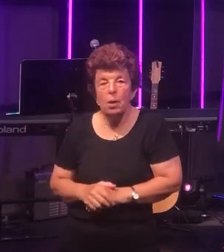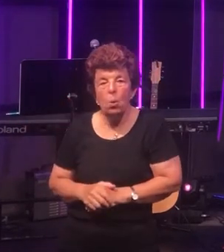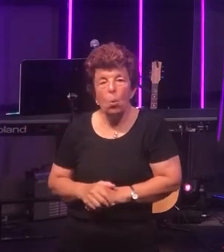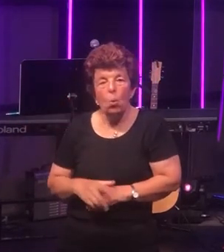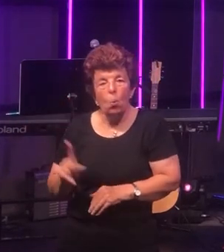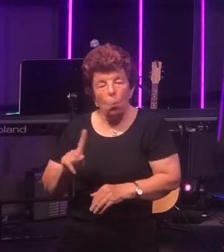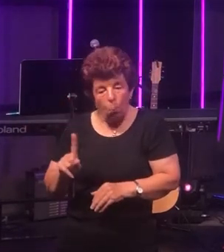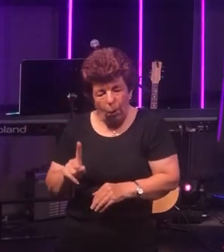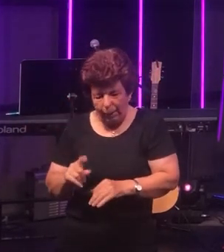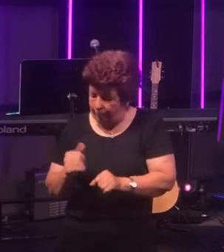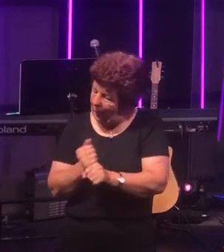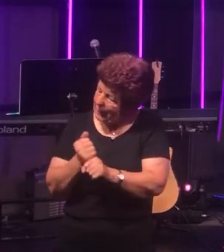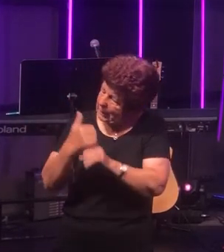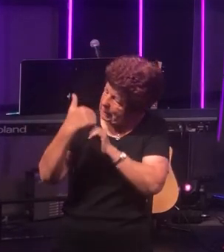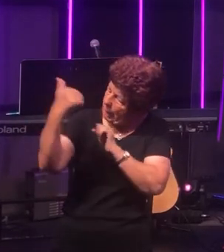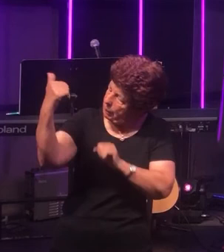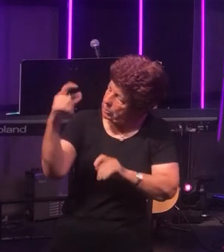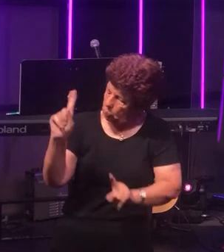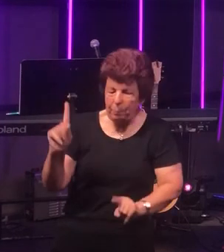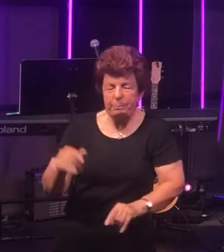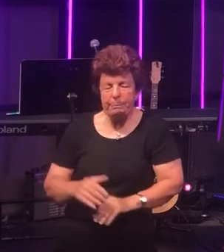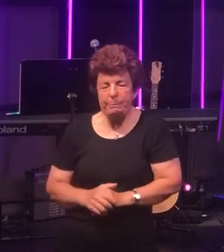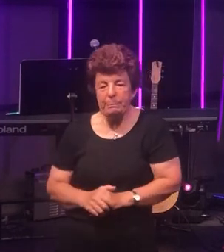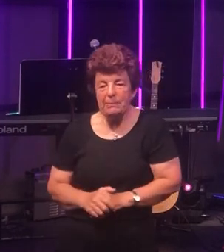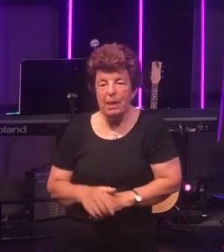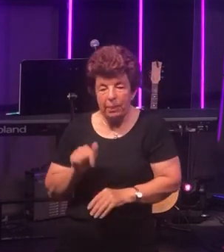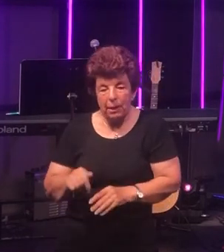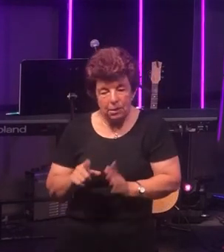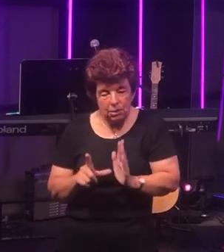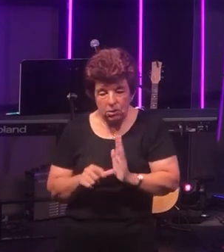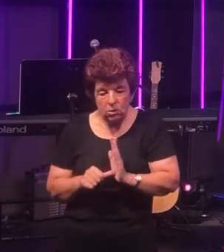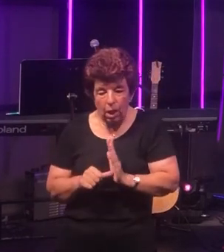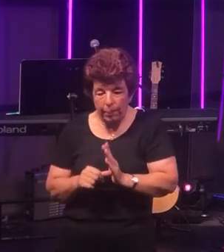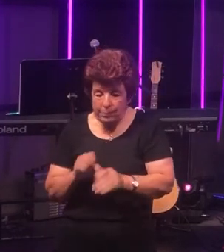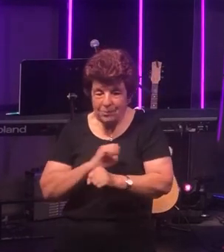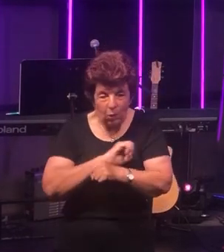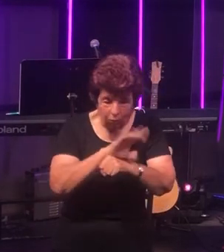What is it that causes separation from God? Well in this case it's not Coronavirus (COVID-19)